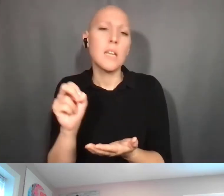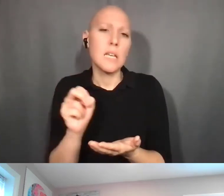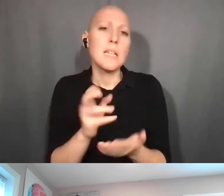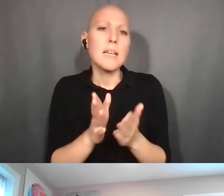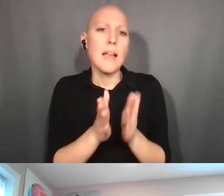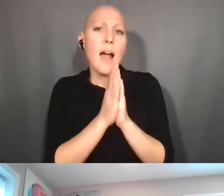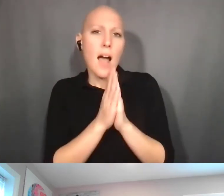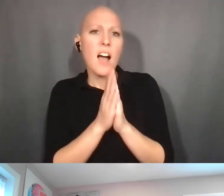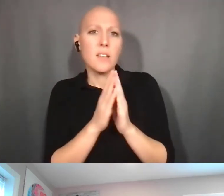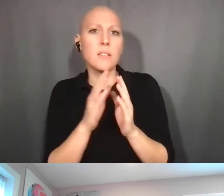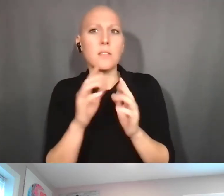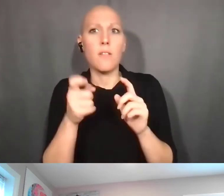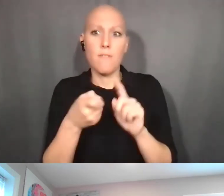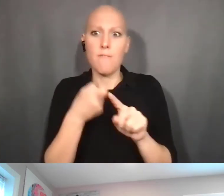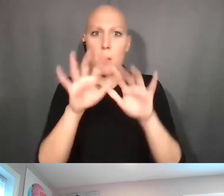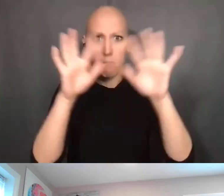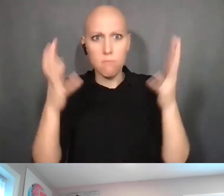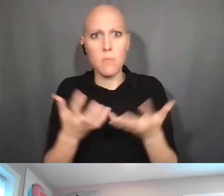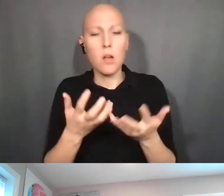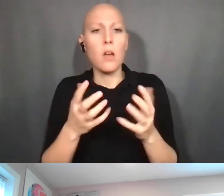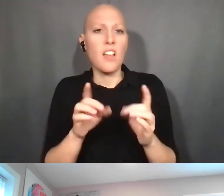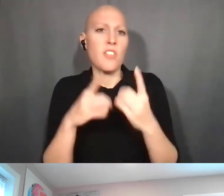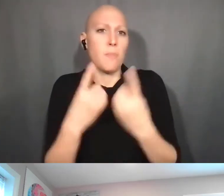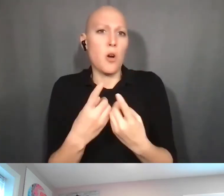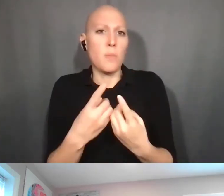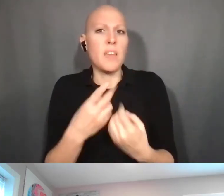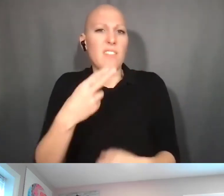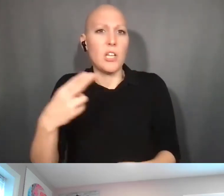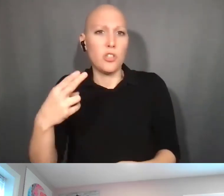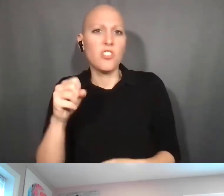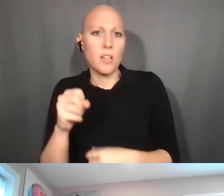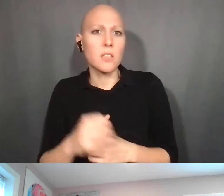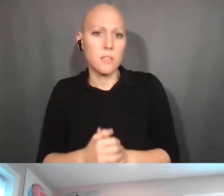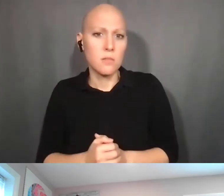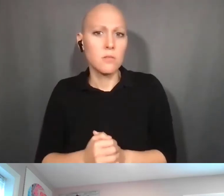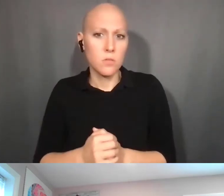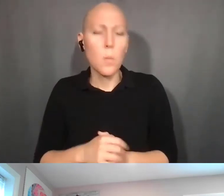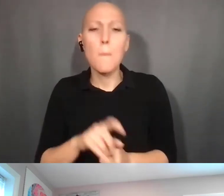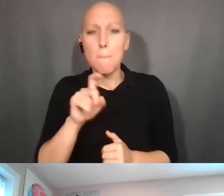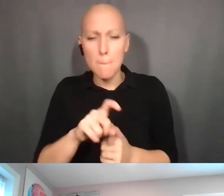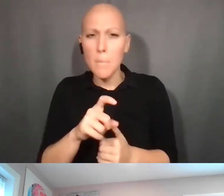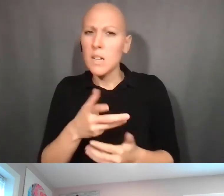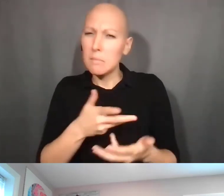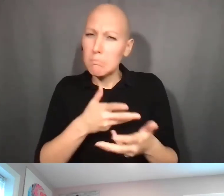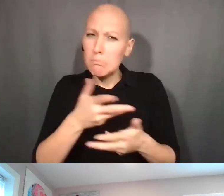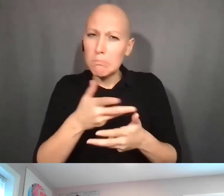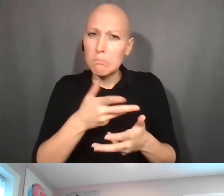So you need to be in close touch with them the minute you think you have an invention.